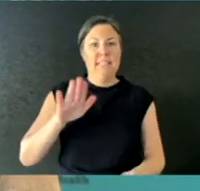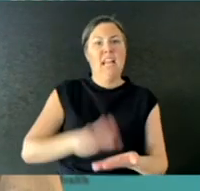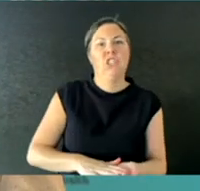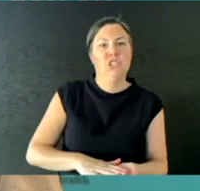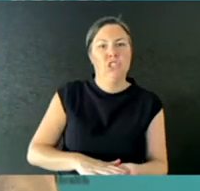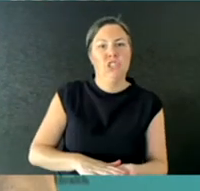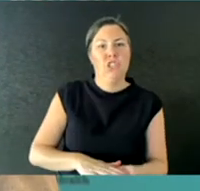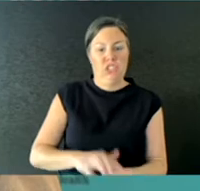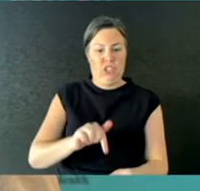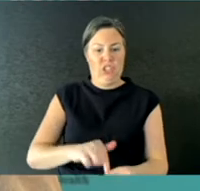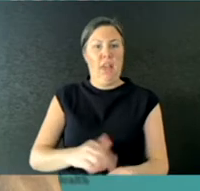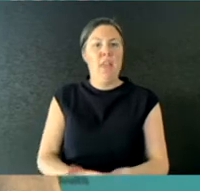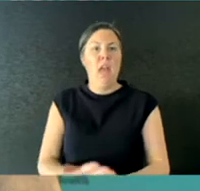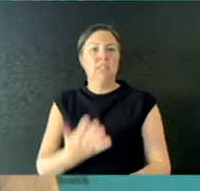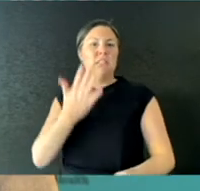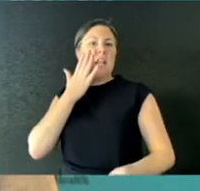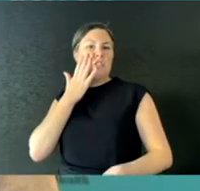Now, what has Australia done about that?